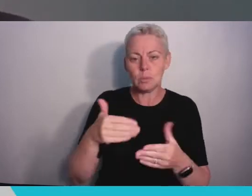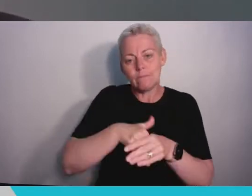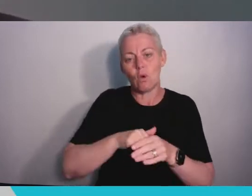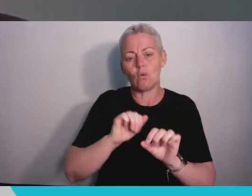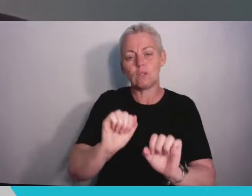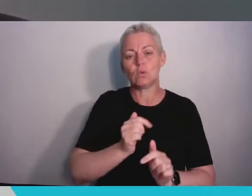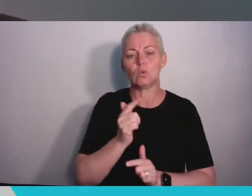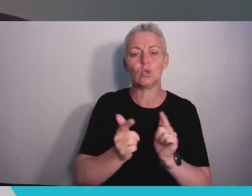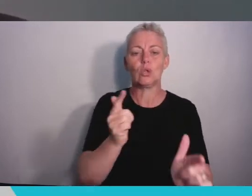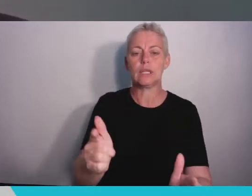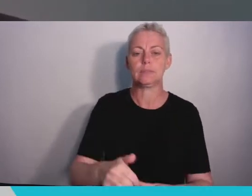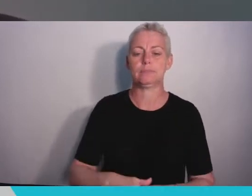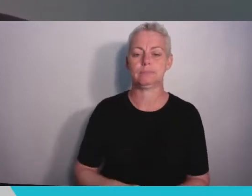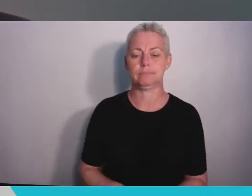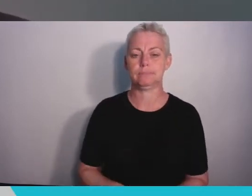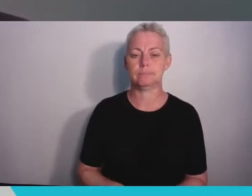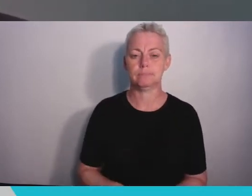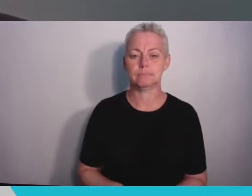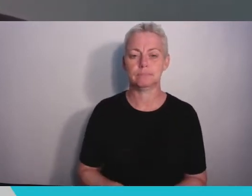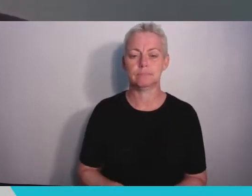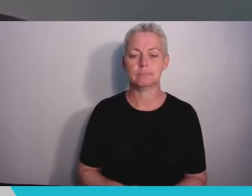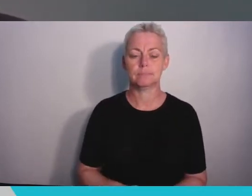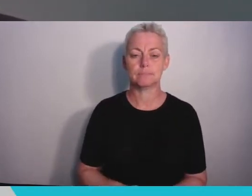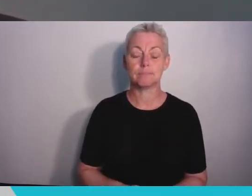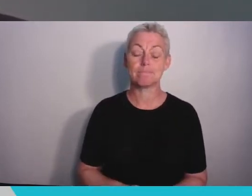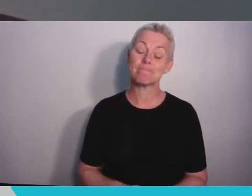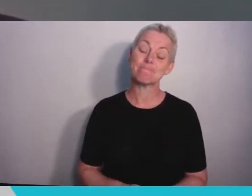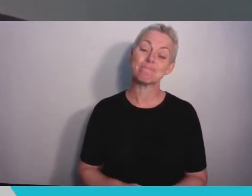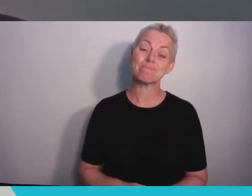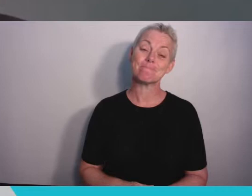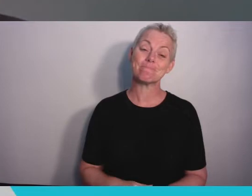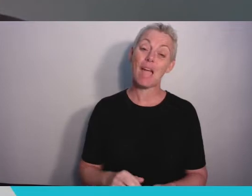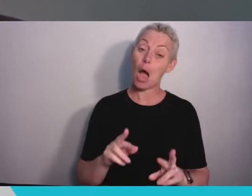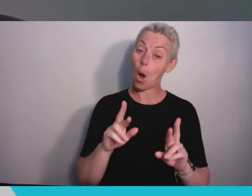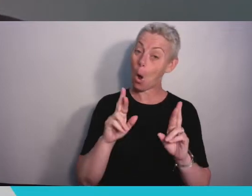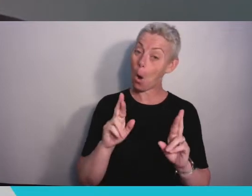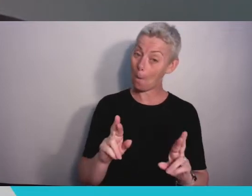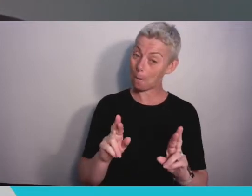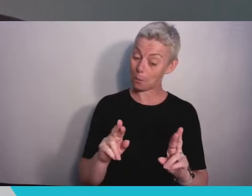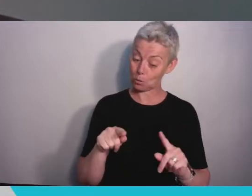your Bristol experience both challenging and rewarding and above all of course I hope you